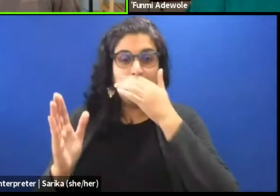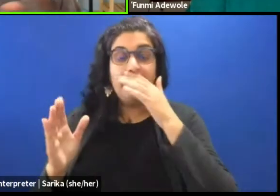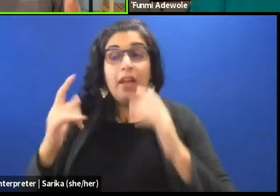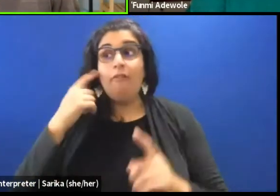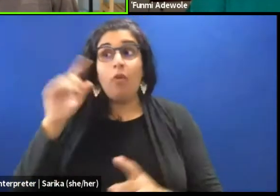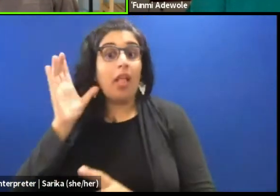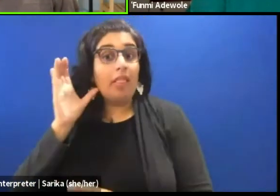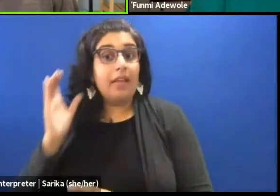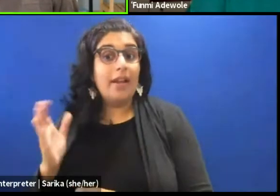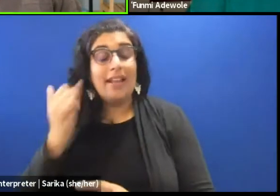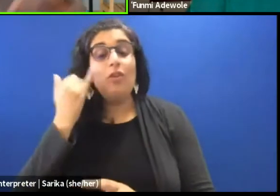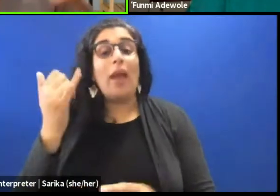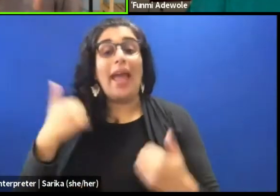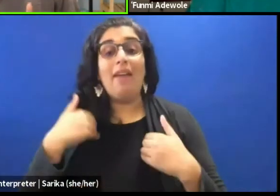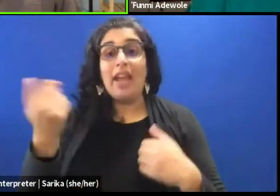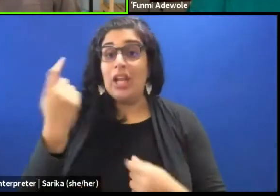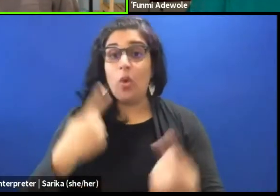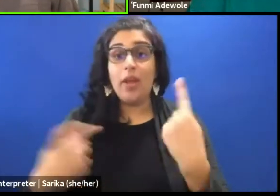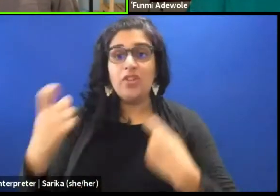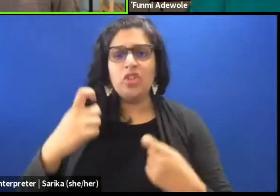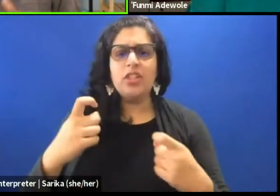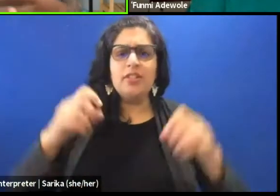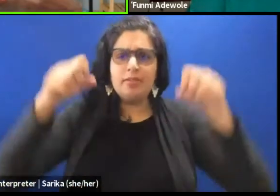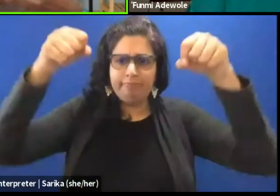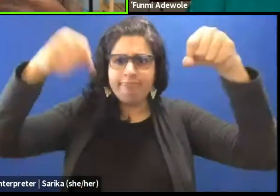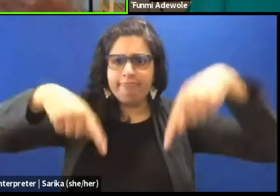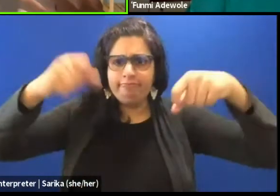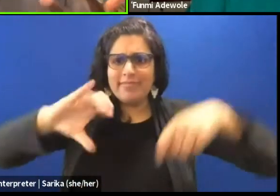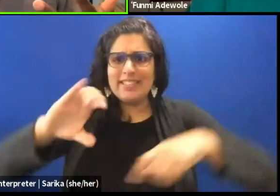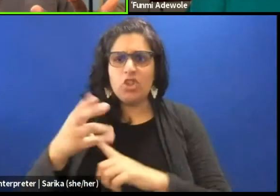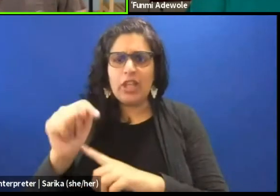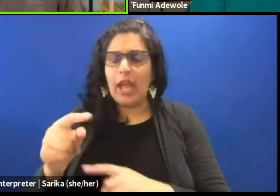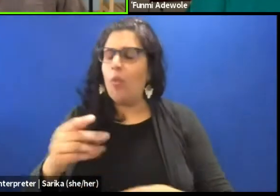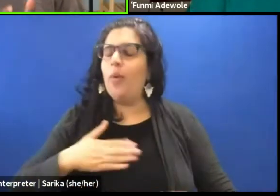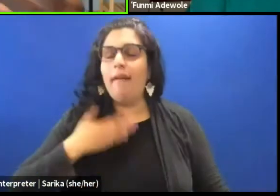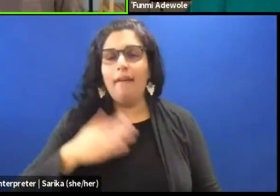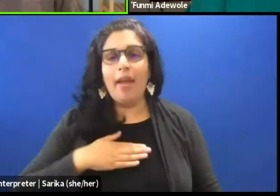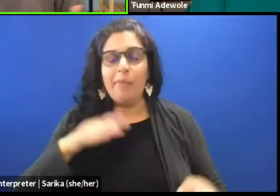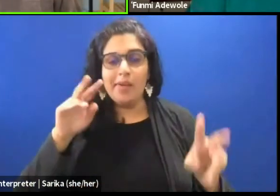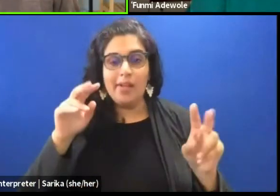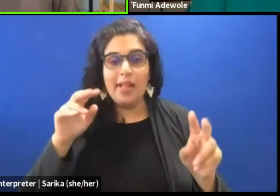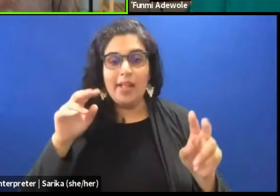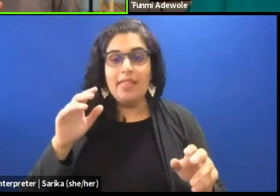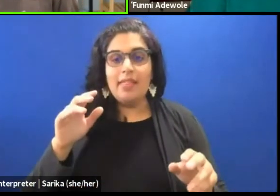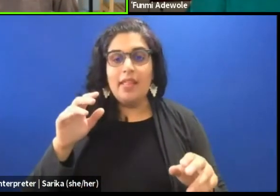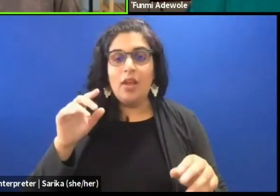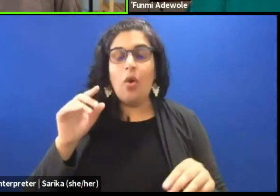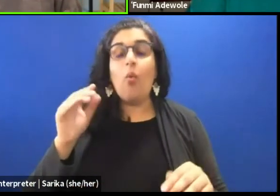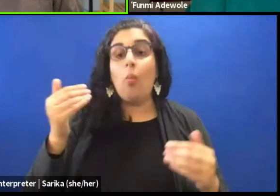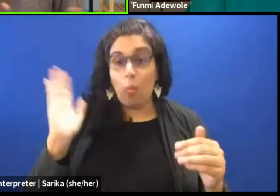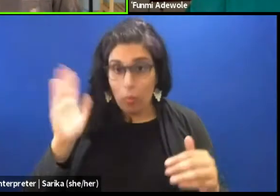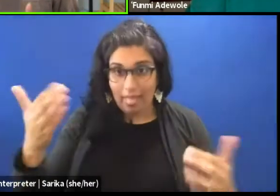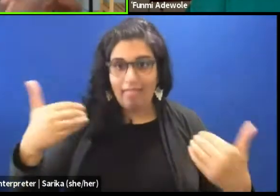if you have questions, please put it in the chat. We will be happy to, there is gonna be a Q&A, where we're gonna be engaging with the questions,